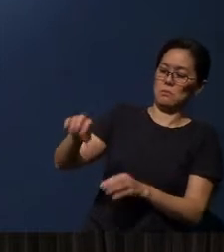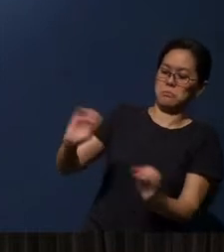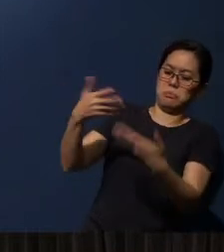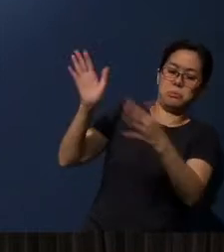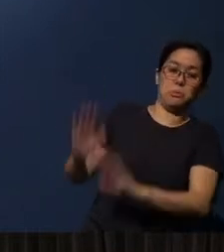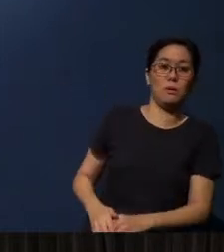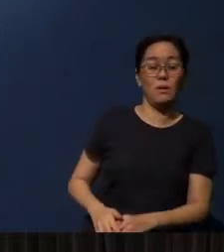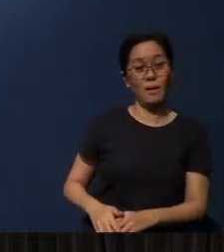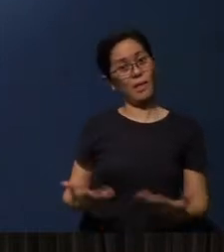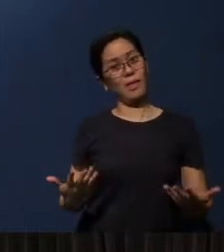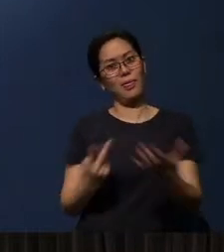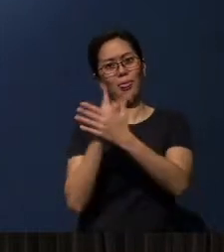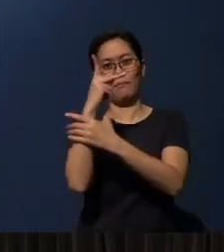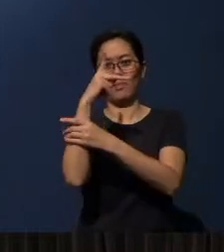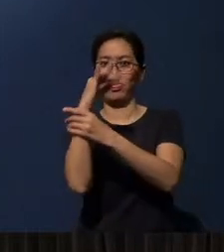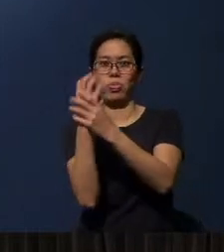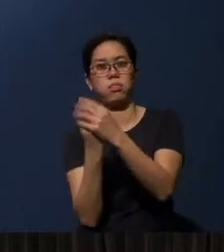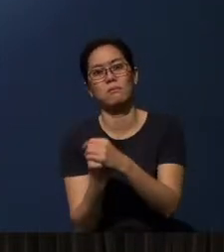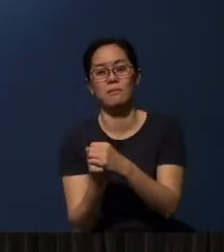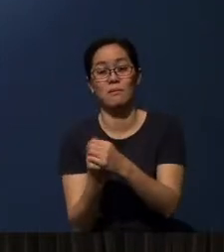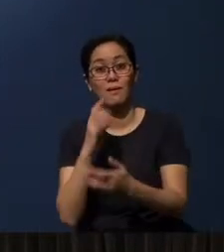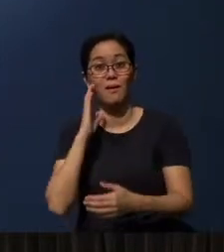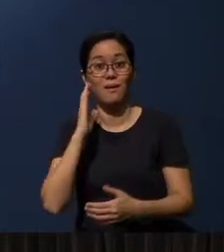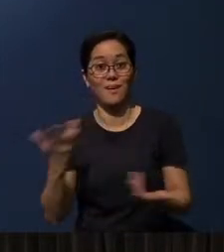And friends, tragically, that's exactly what many Christians